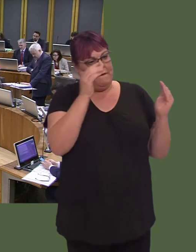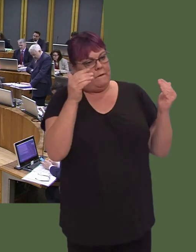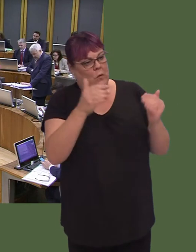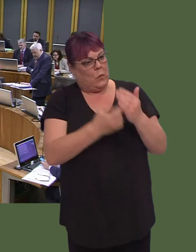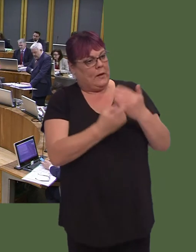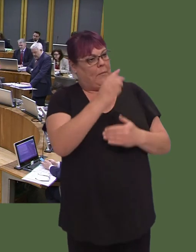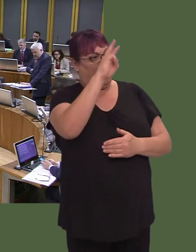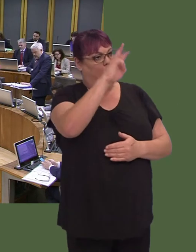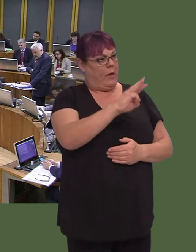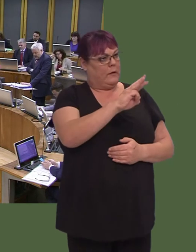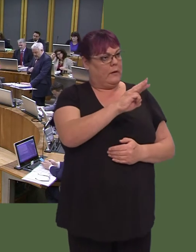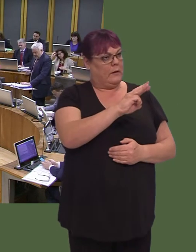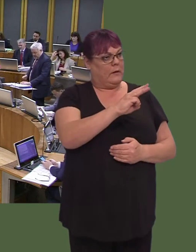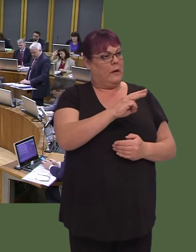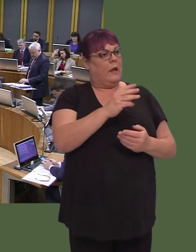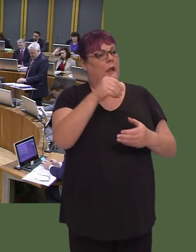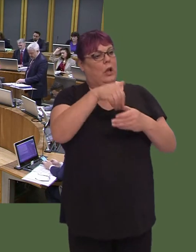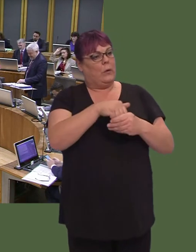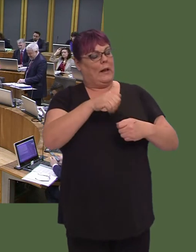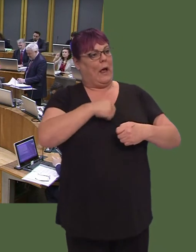Mae hyn yn cynnwys ein polisi ar drethu ail gartrefi.